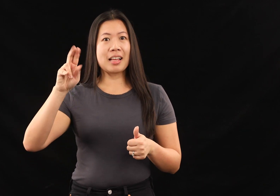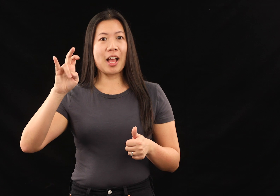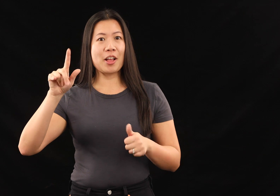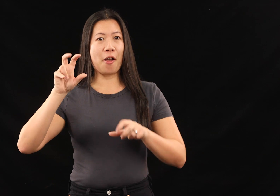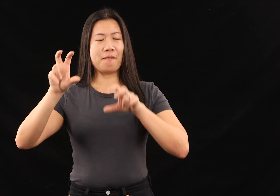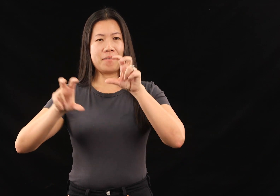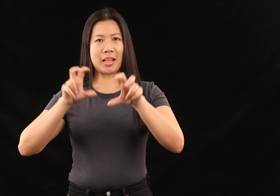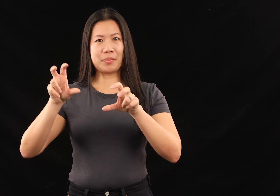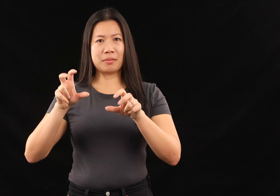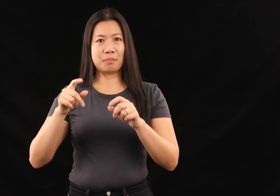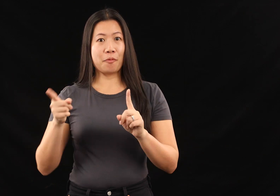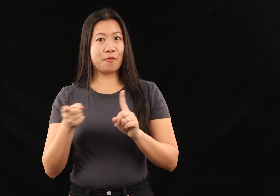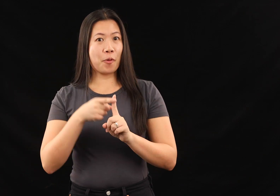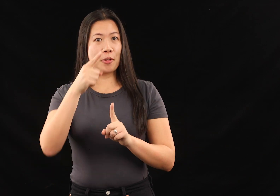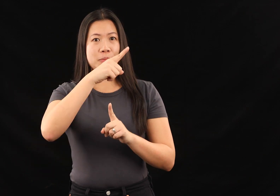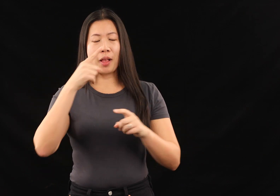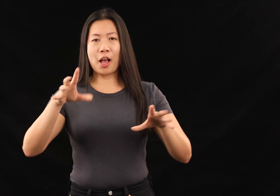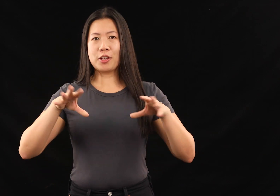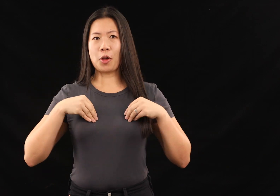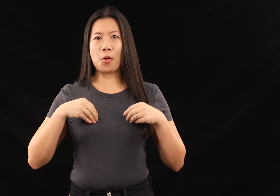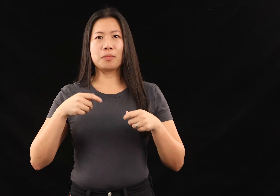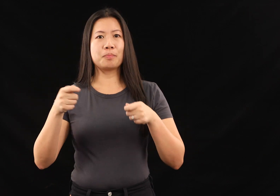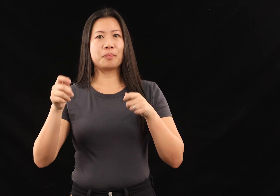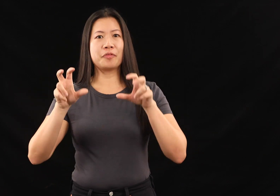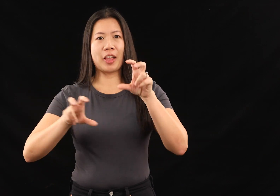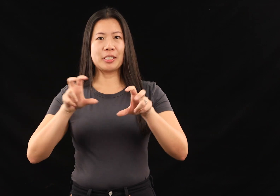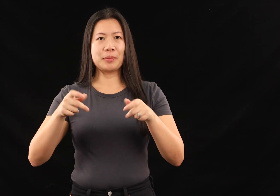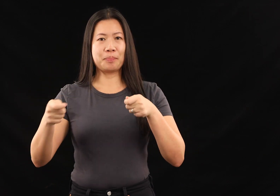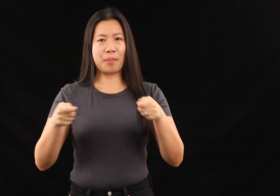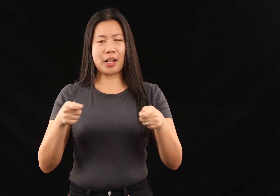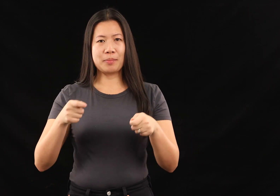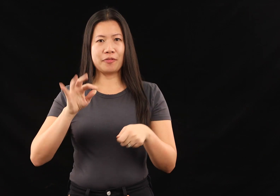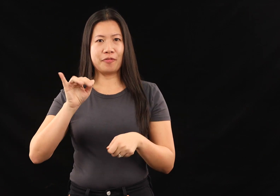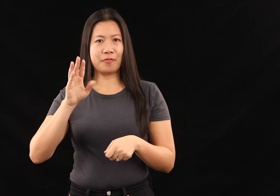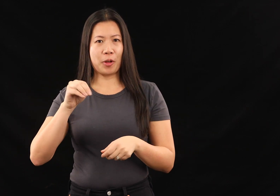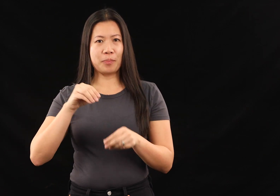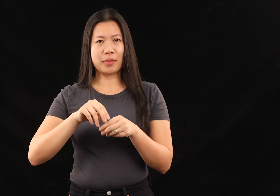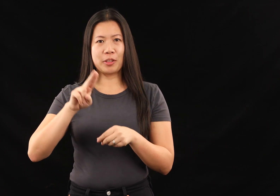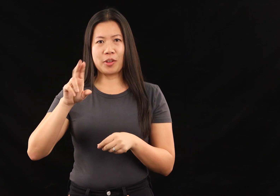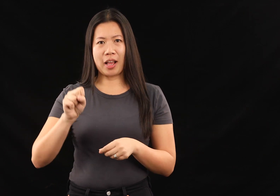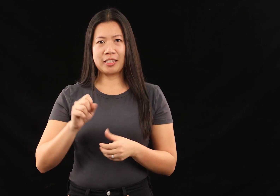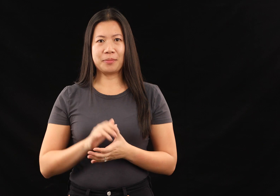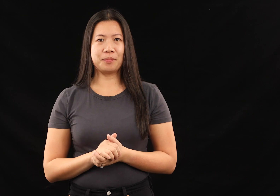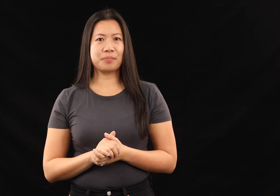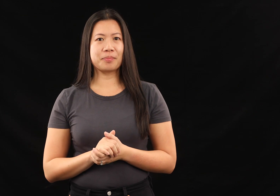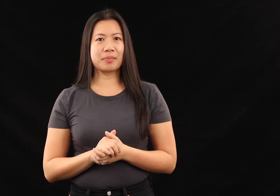of Ariel Investments, the first Black-owned investment management firm in the U.S.